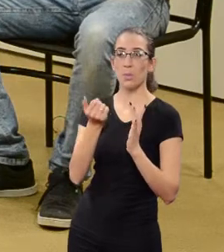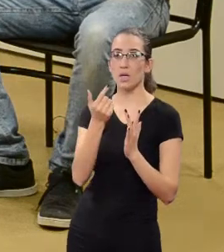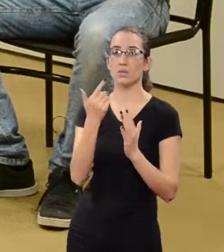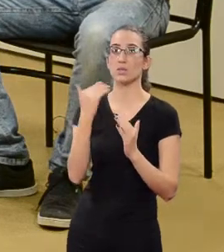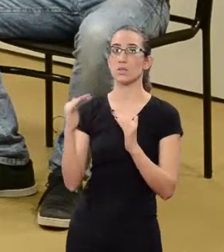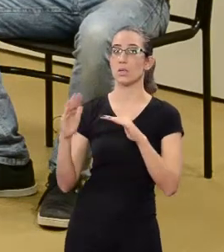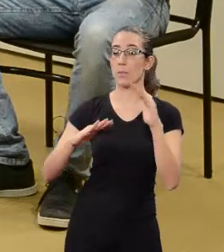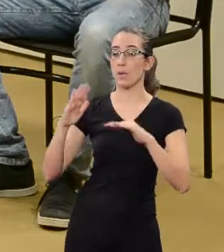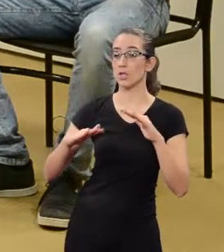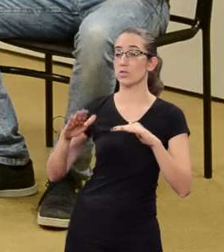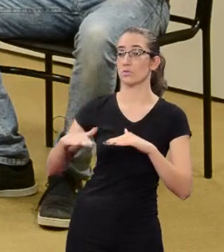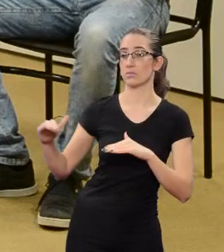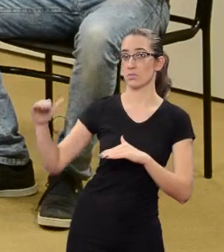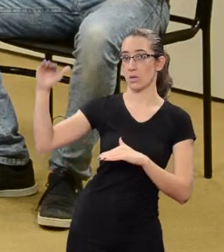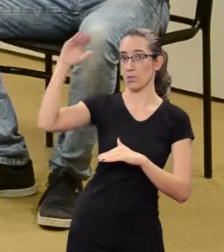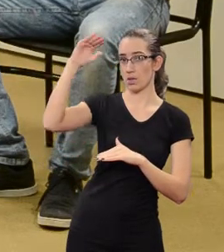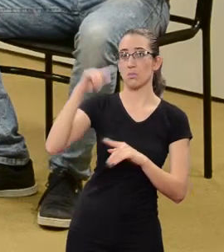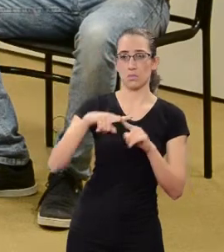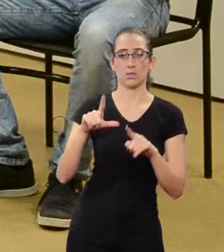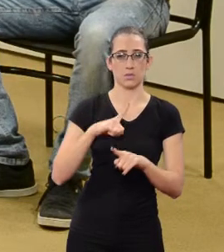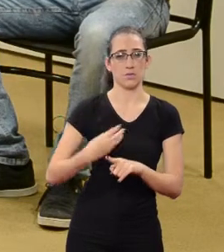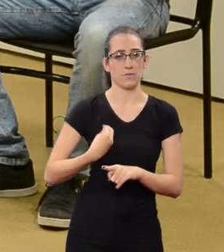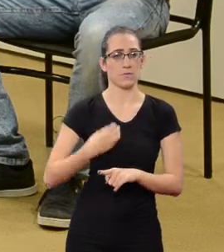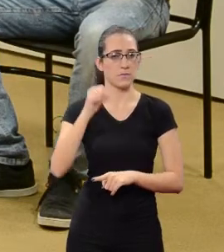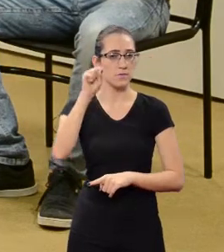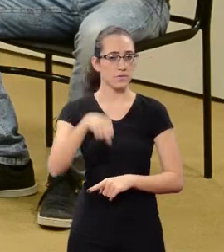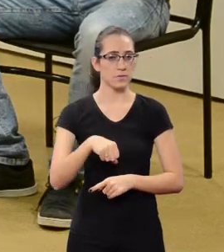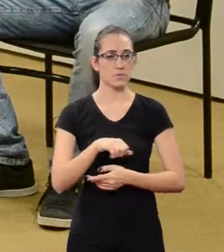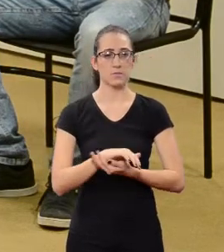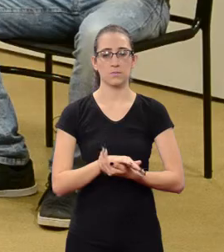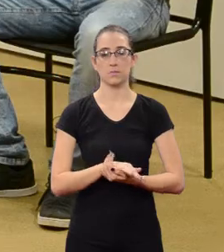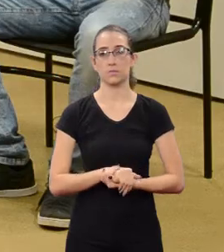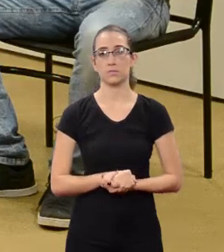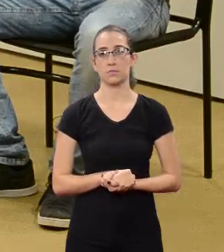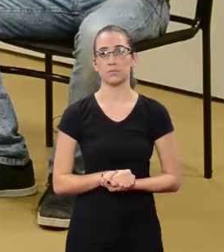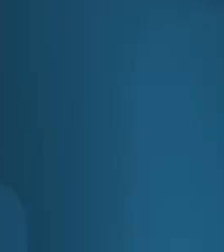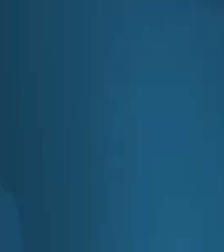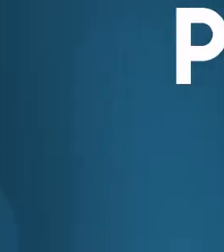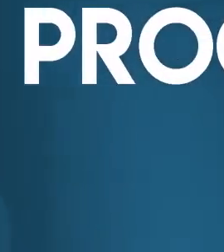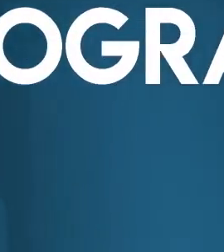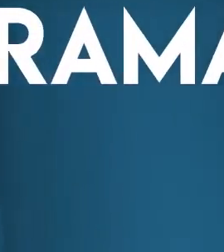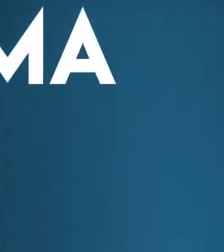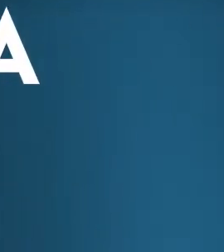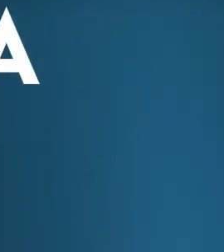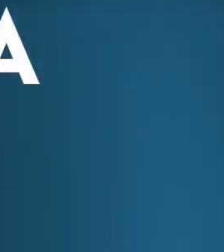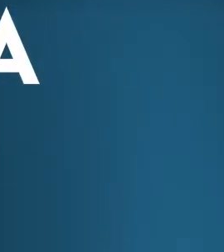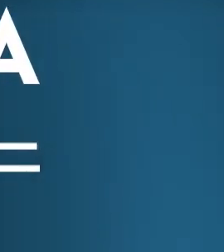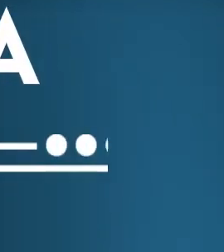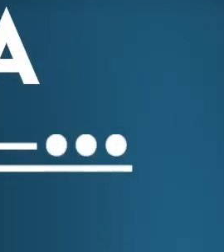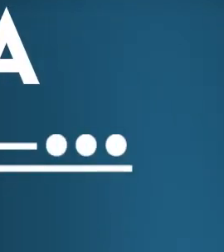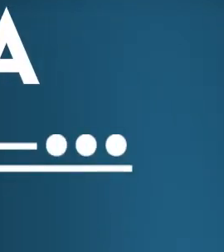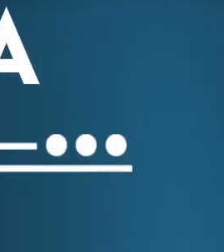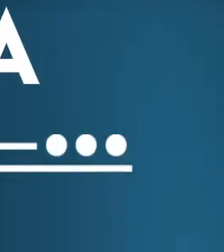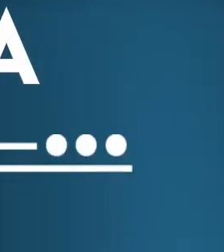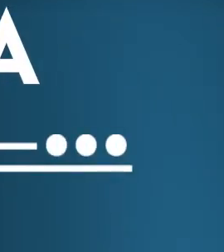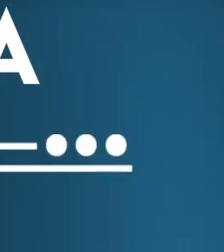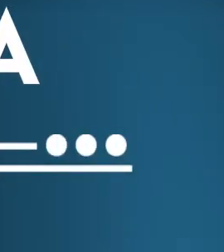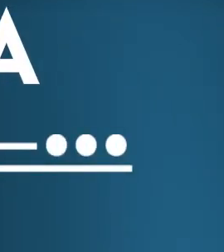at a more elitist level. But they exist. Tip of the Program